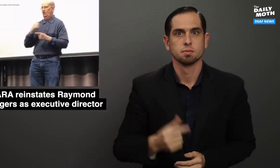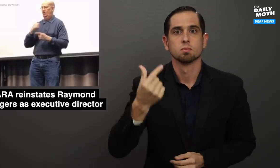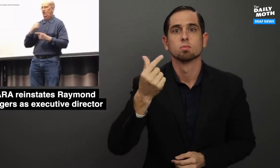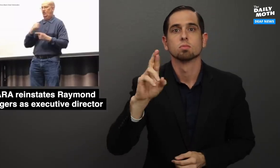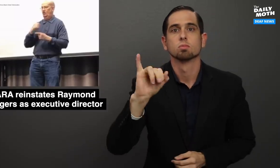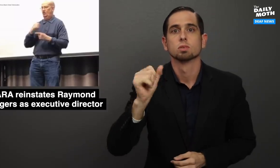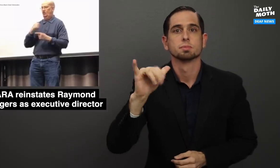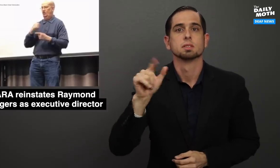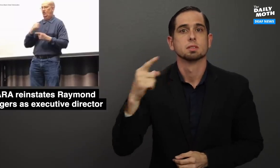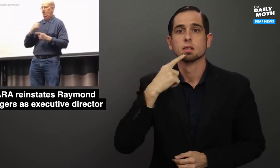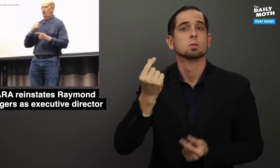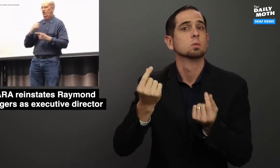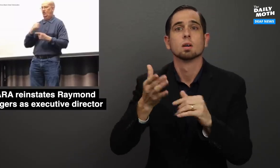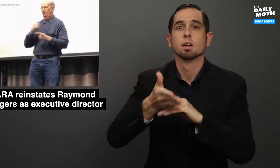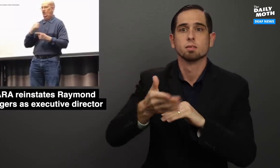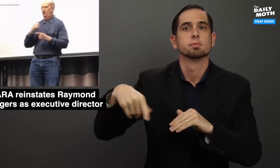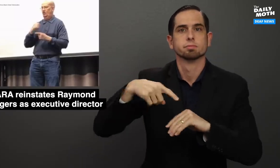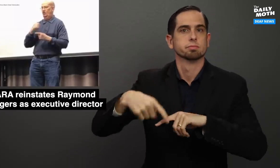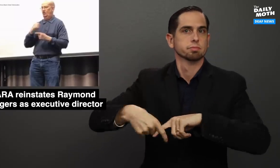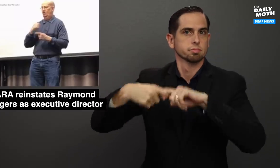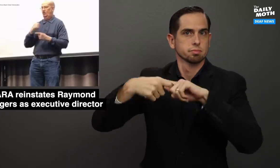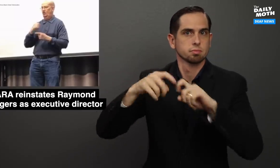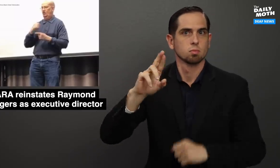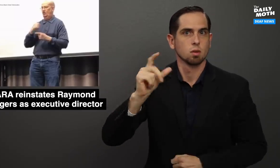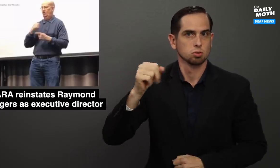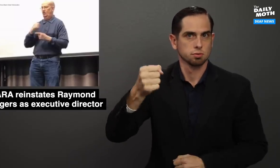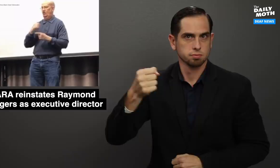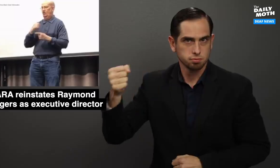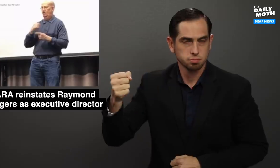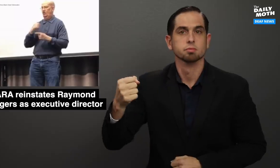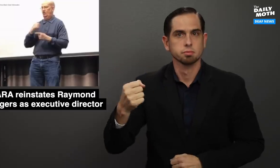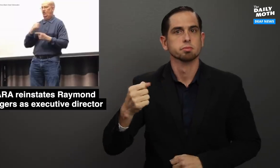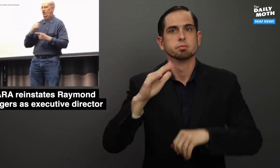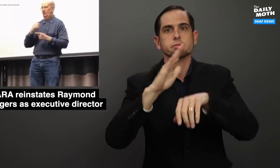Grigsby said they then suspended Rodgers and